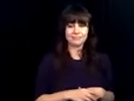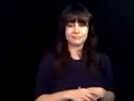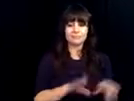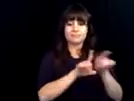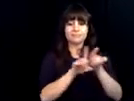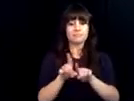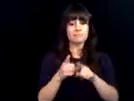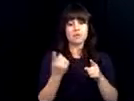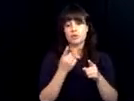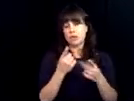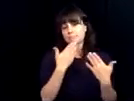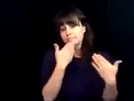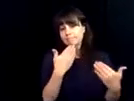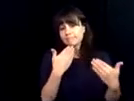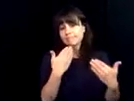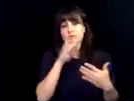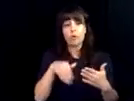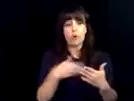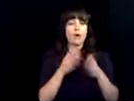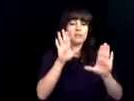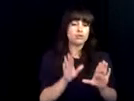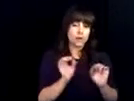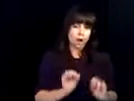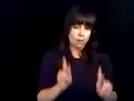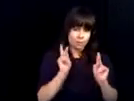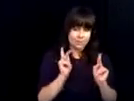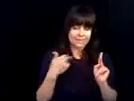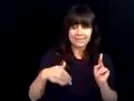out for a 100th birthday celebration that we are all taking